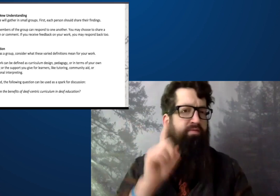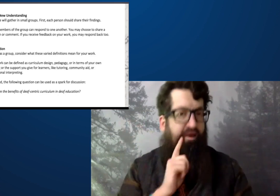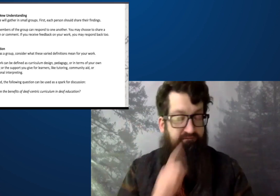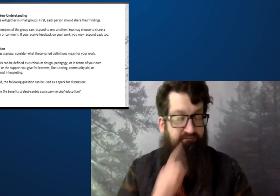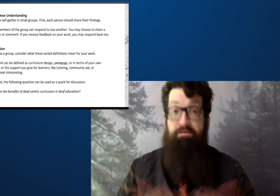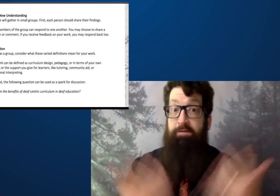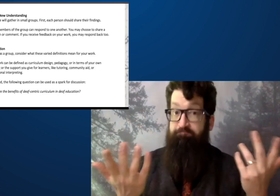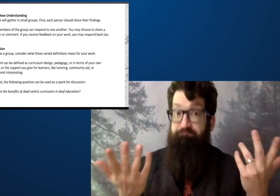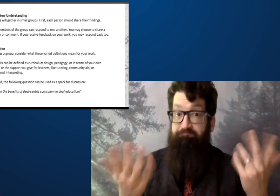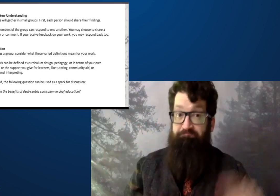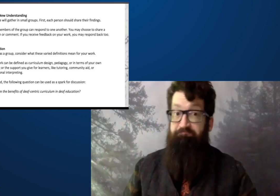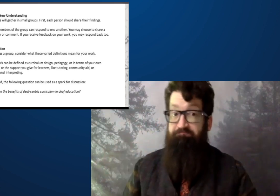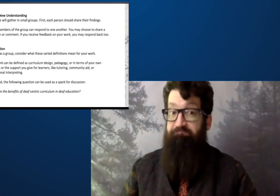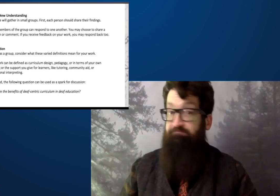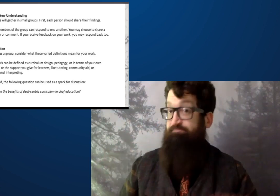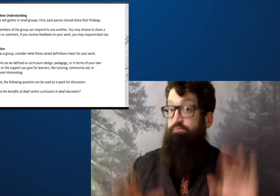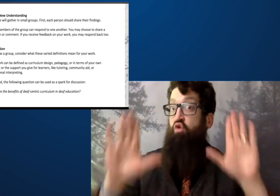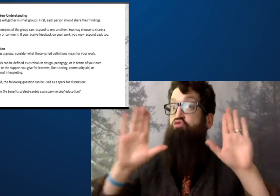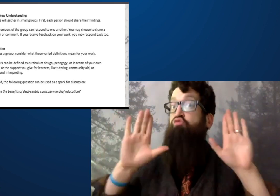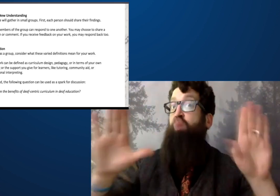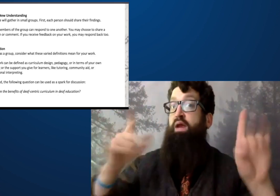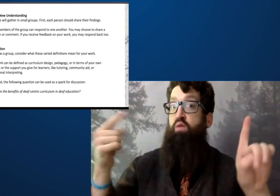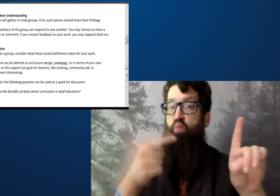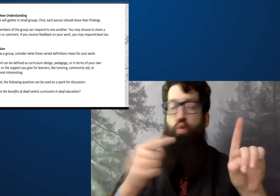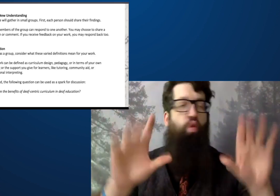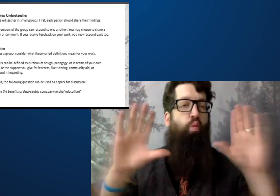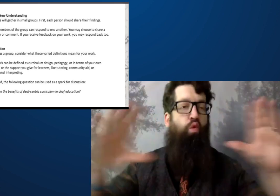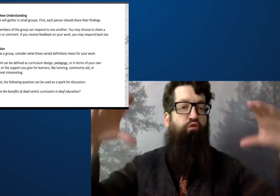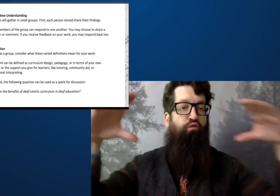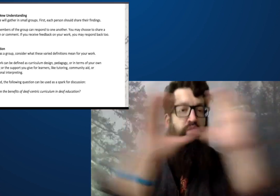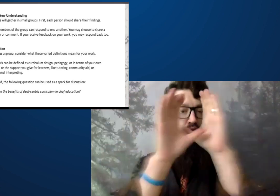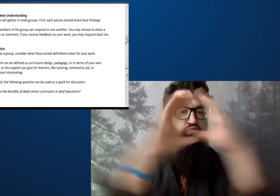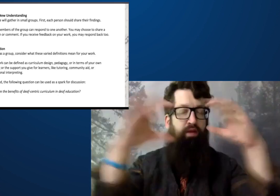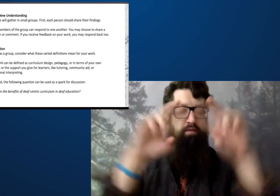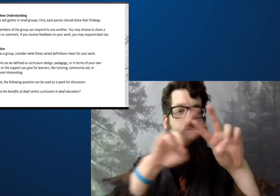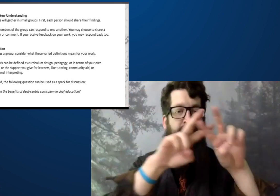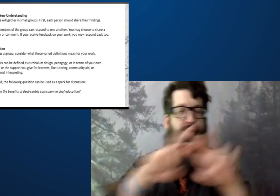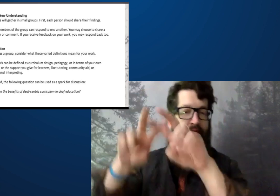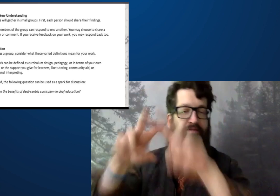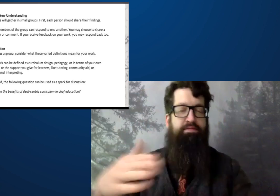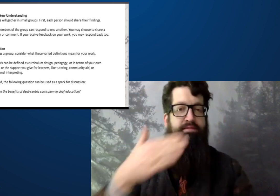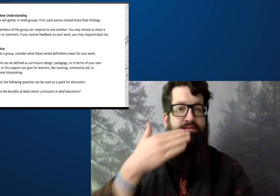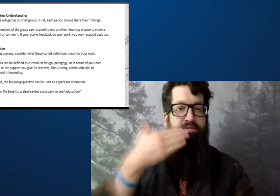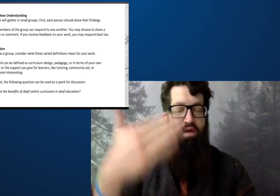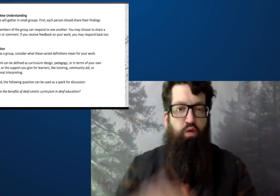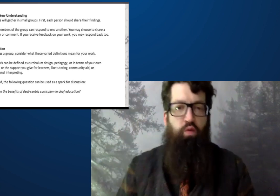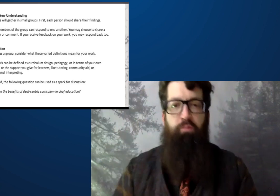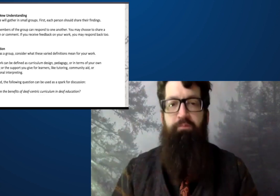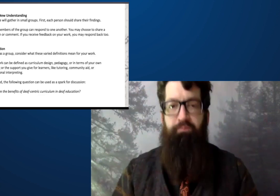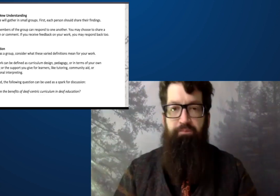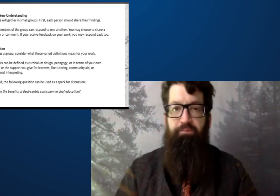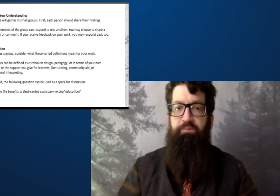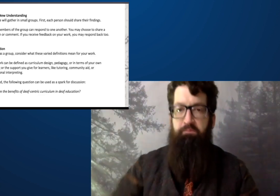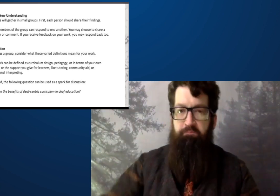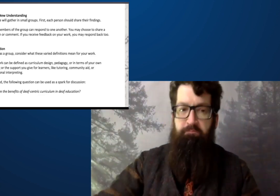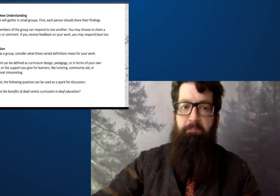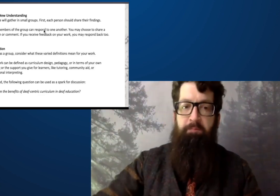education does not work with deaf education deaf curriculum.